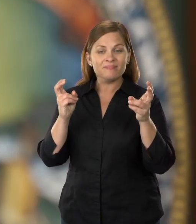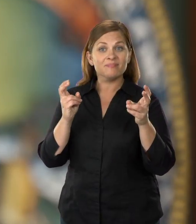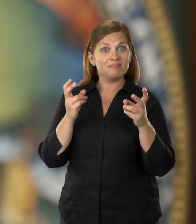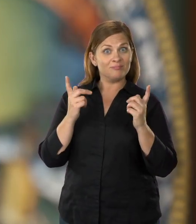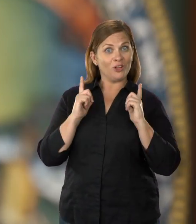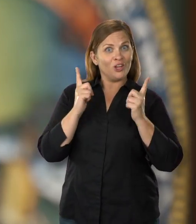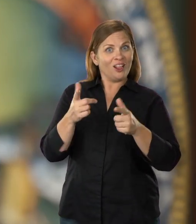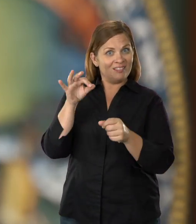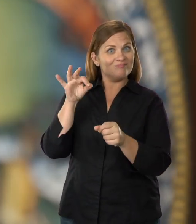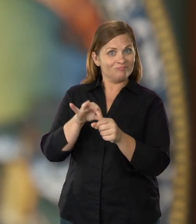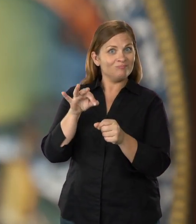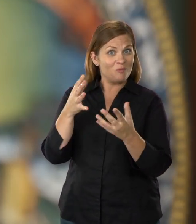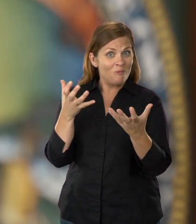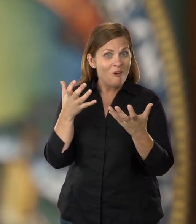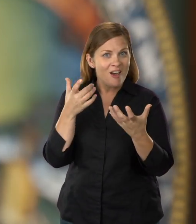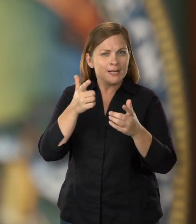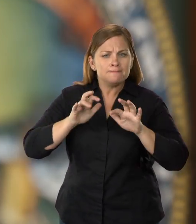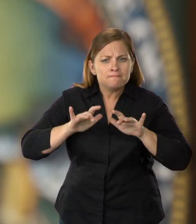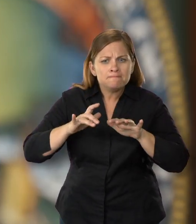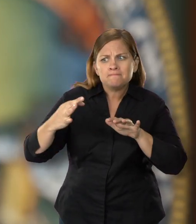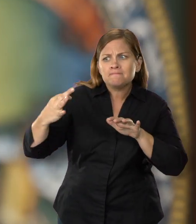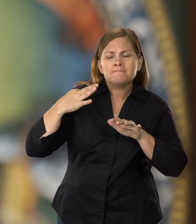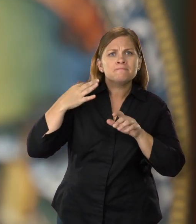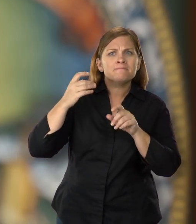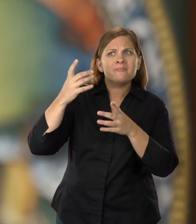How to vote early by mail - apply online.